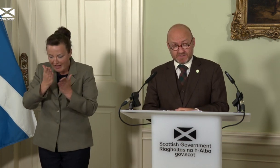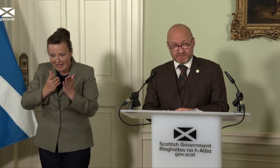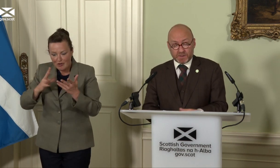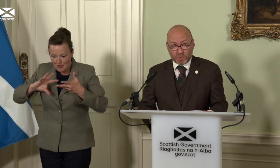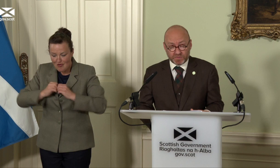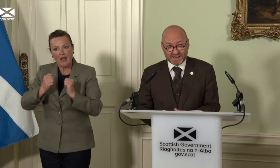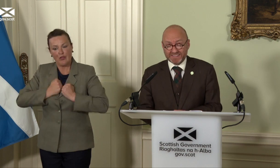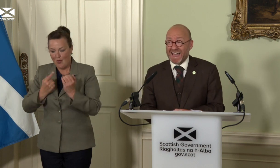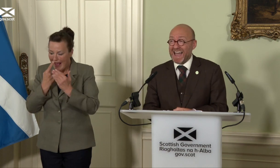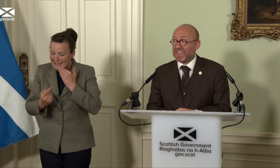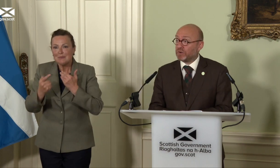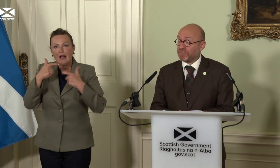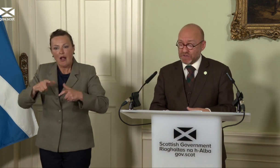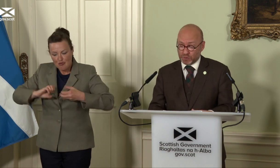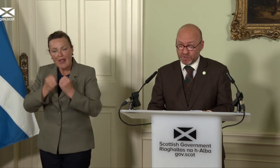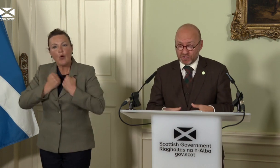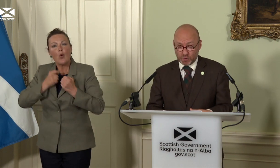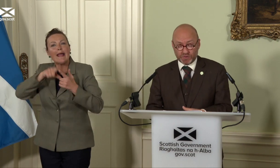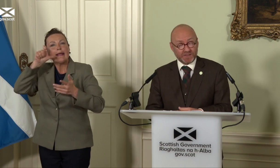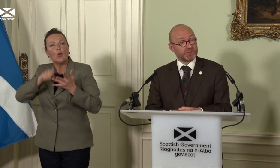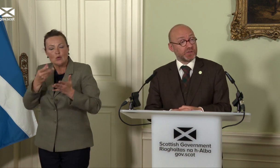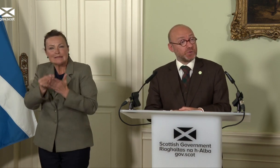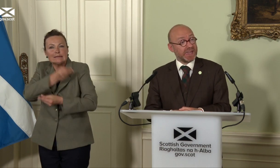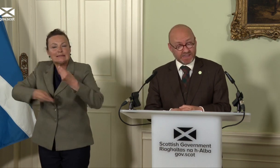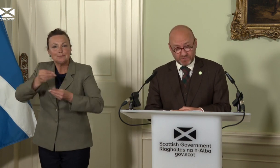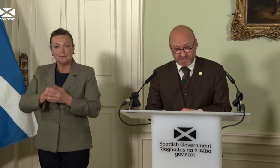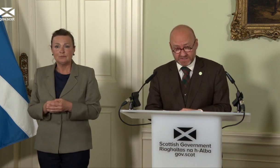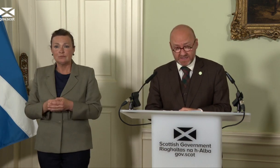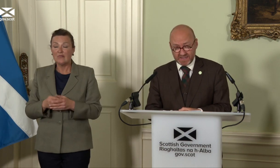The simple fact is that hanging on to the Etonian coat-tails of the UK Government